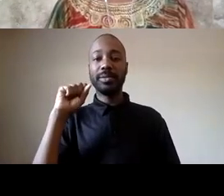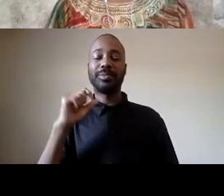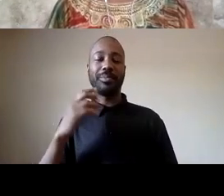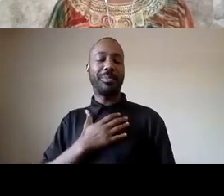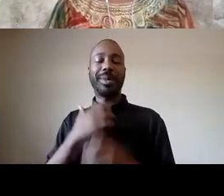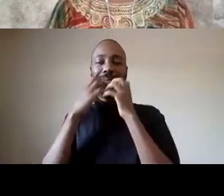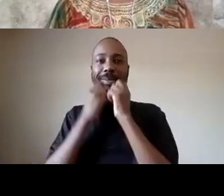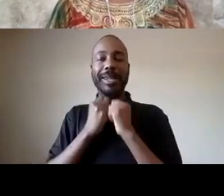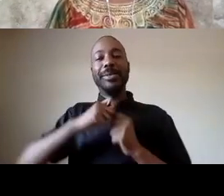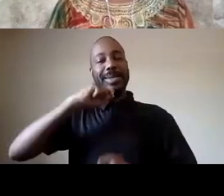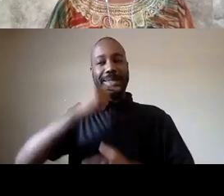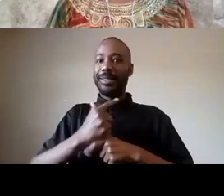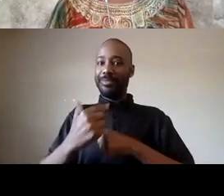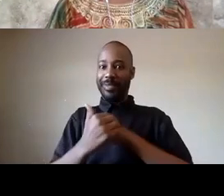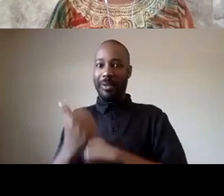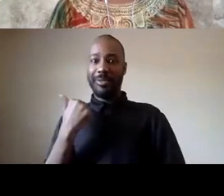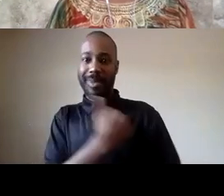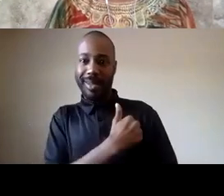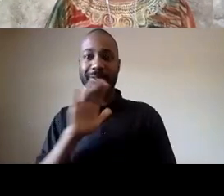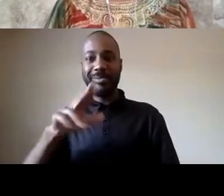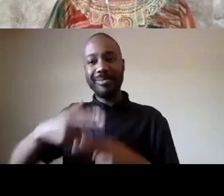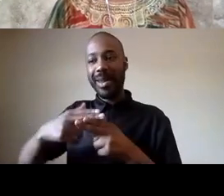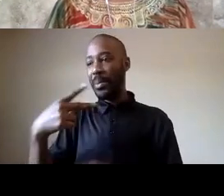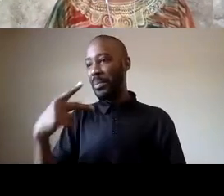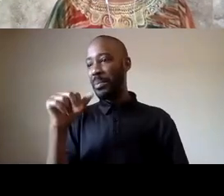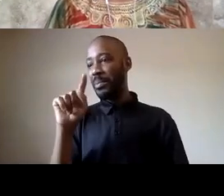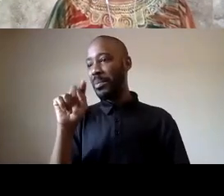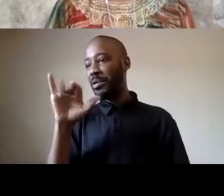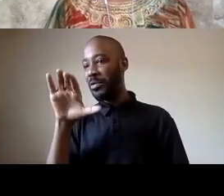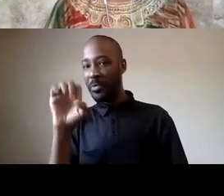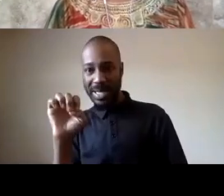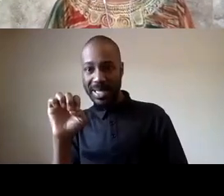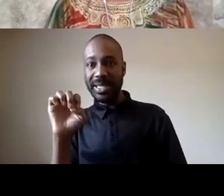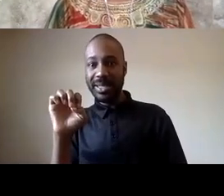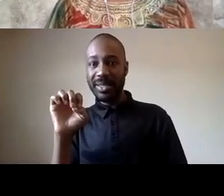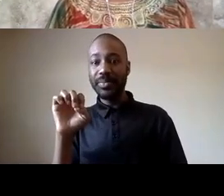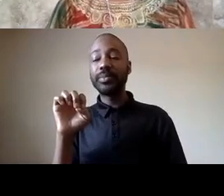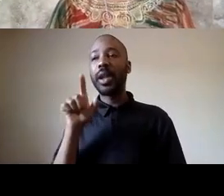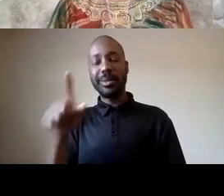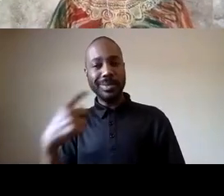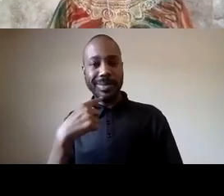planet her name is patrice cullers and um she said you know basically we